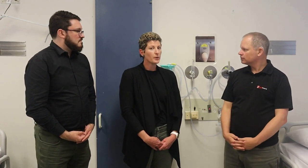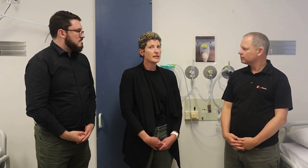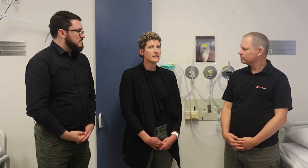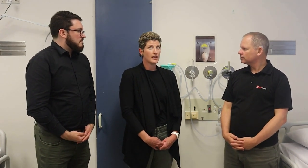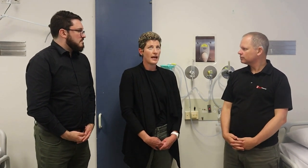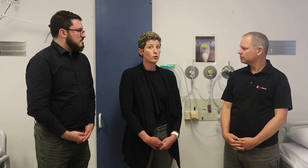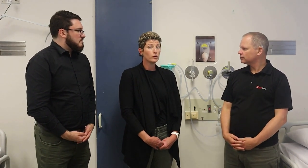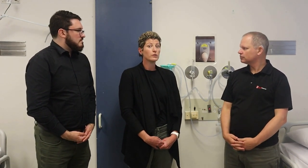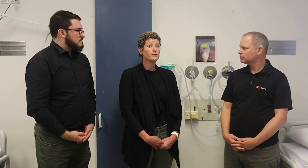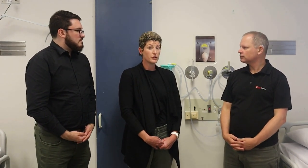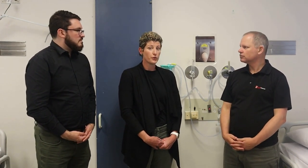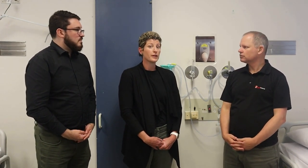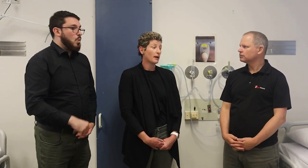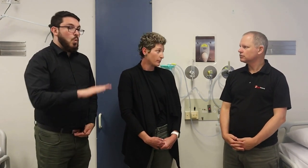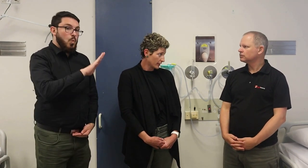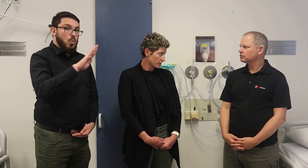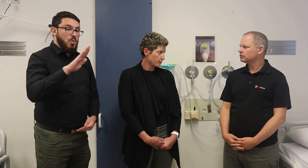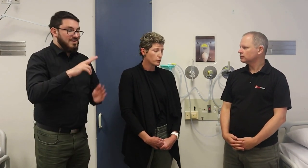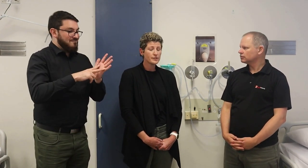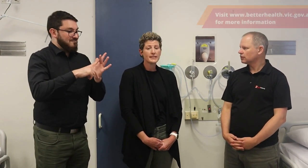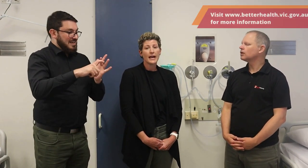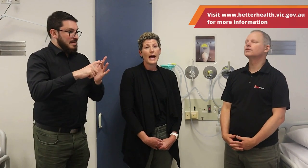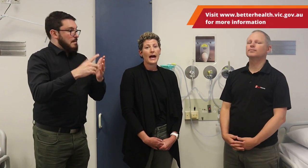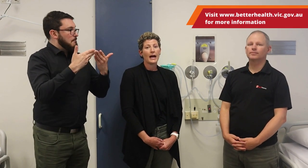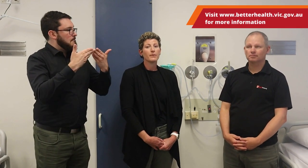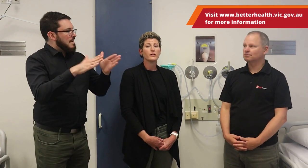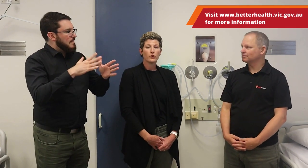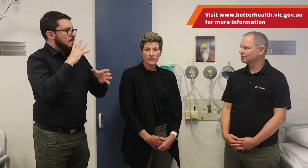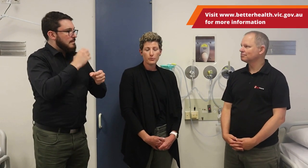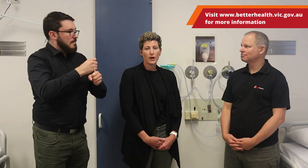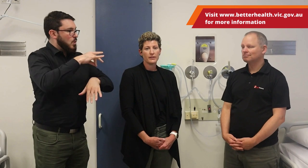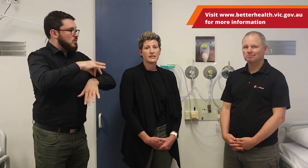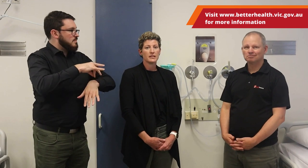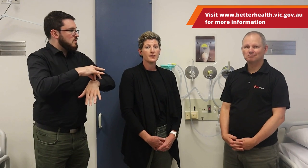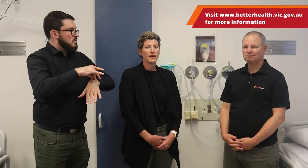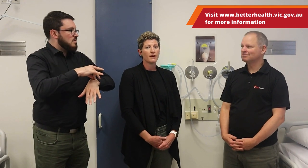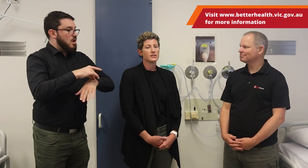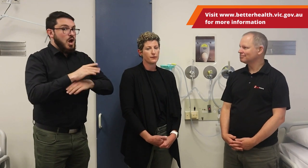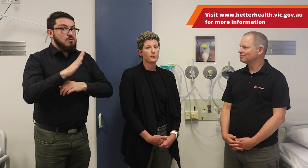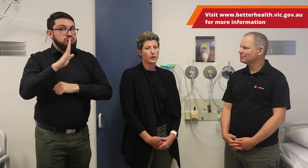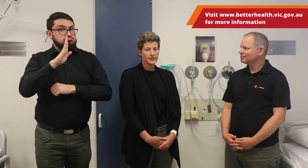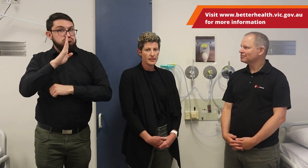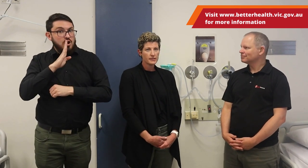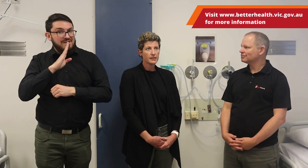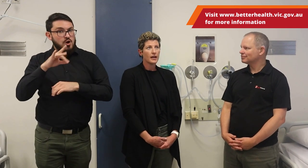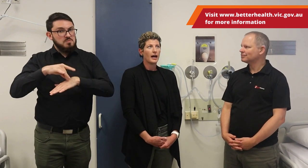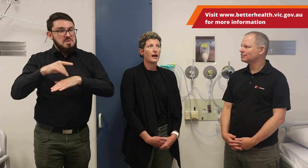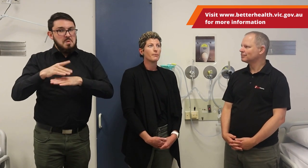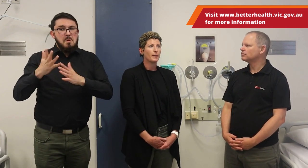So, it's at (most) Victorian public hospitals. Not in the private sector. They have a different process.